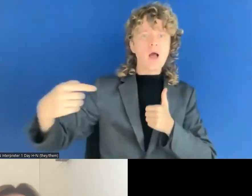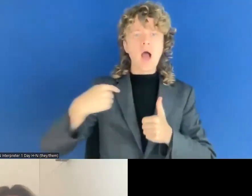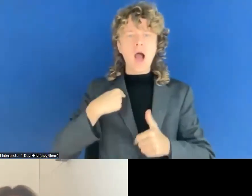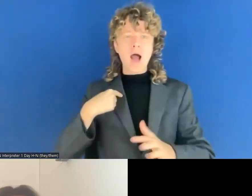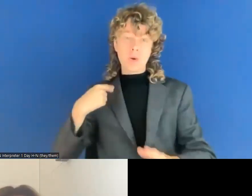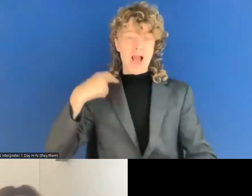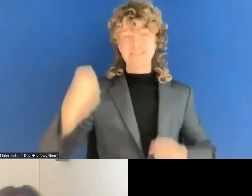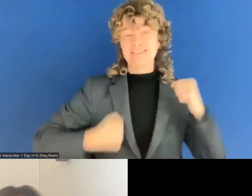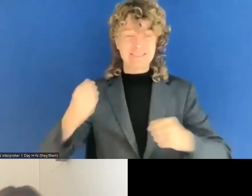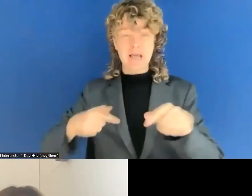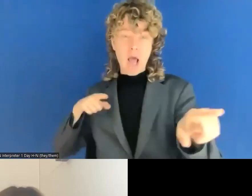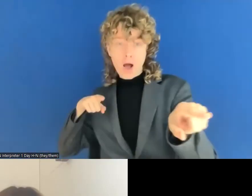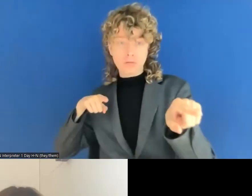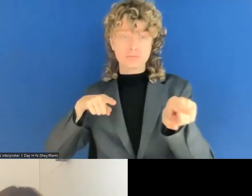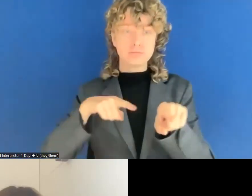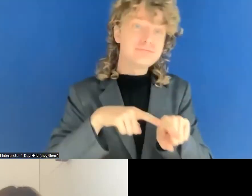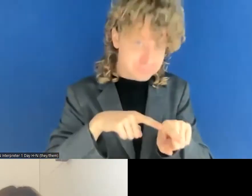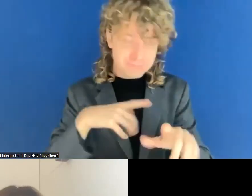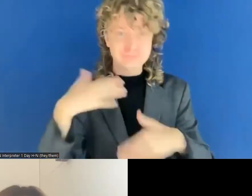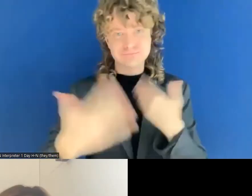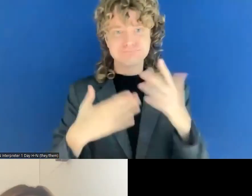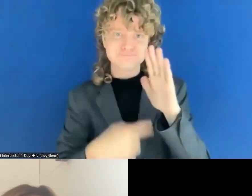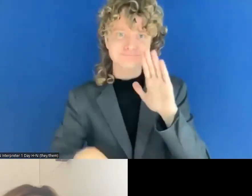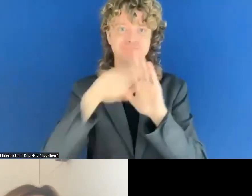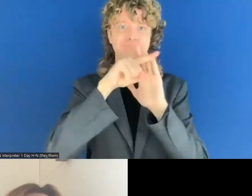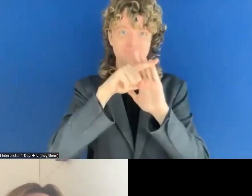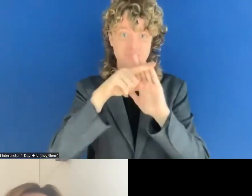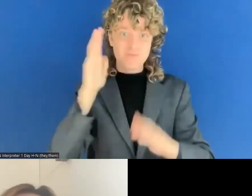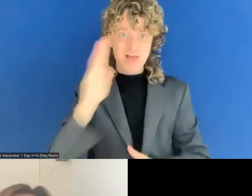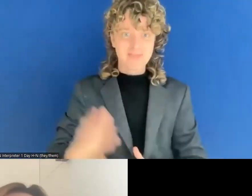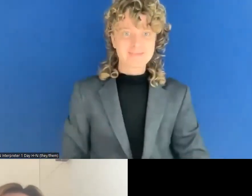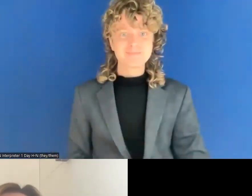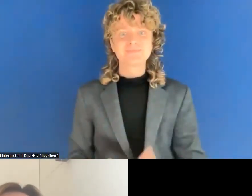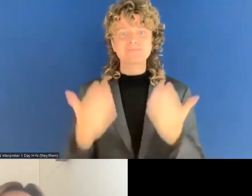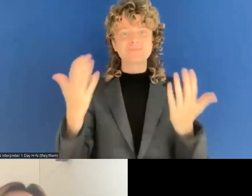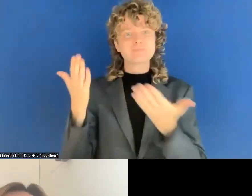We did have a couple of questions. My first question is for Alejandro. What would you